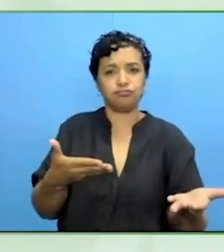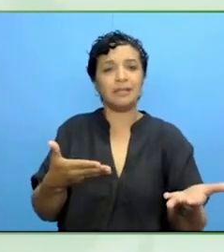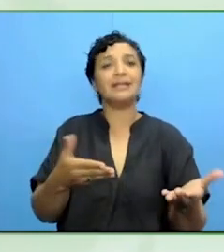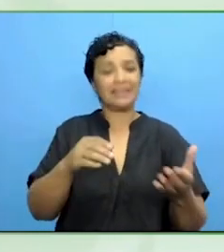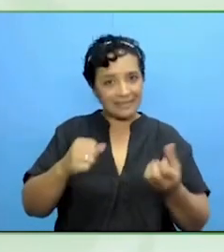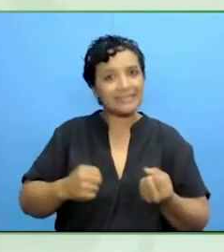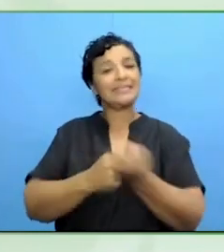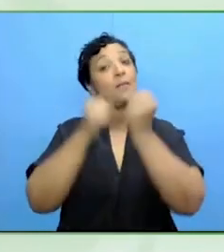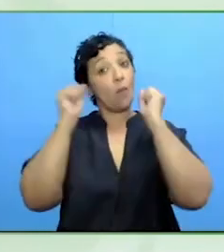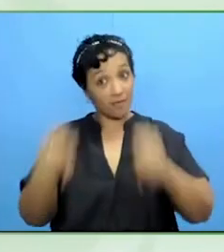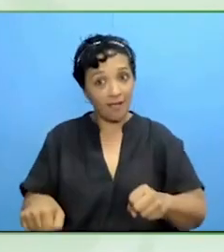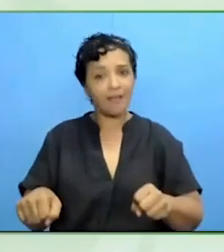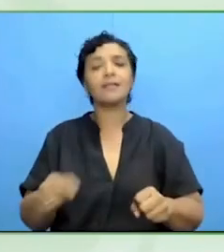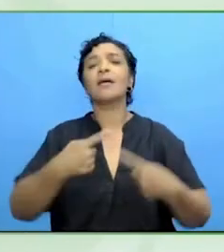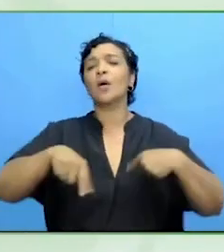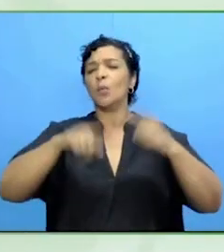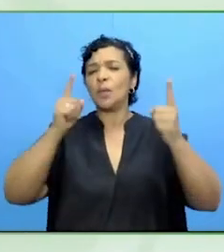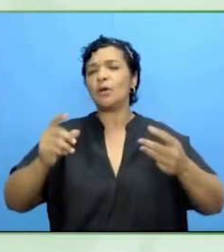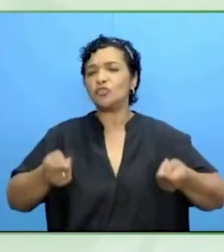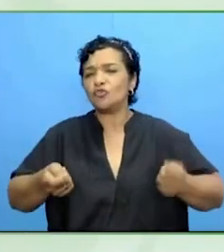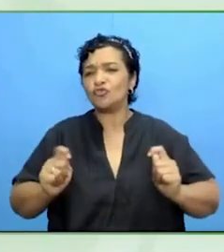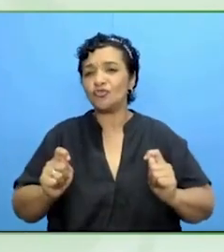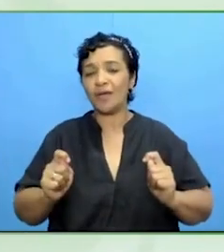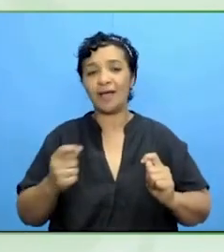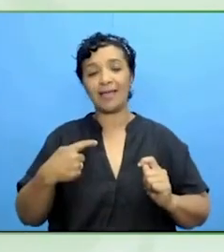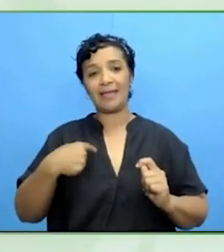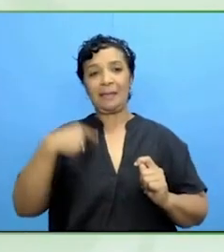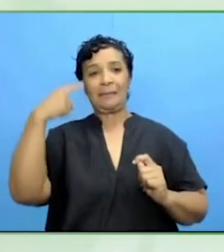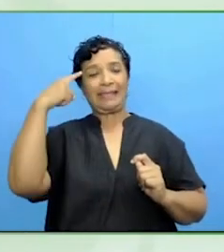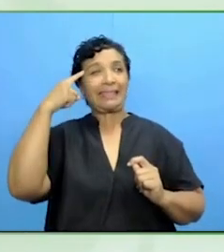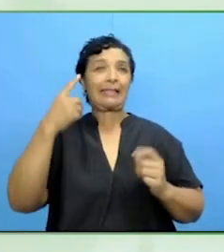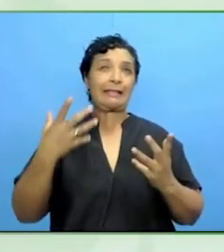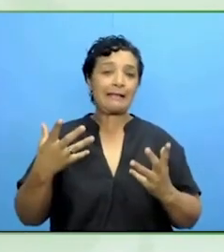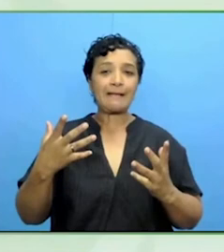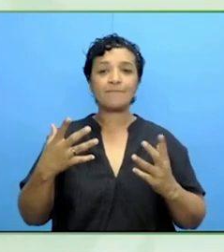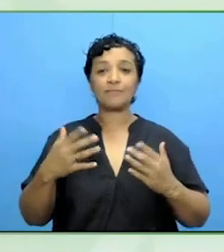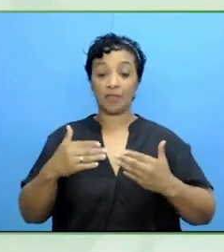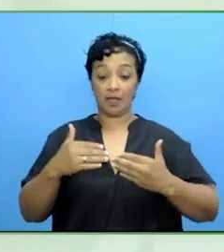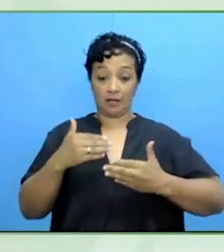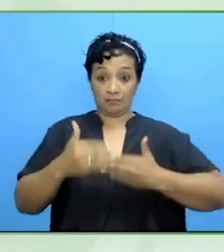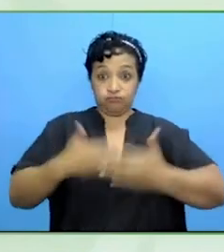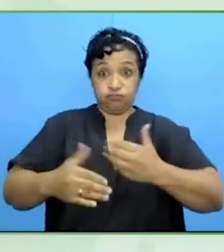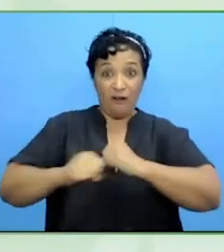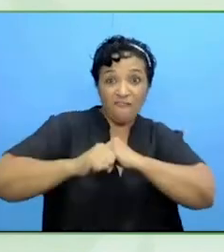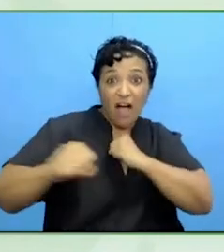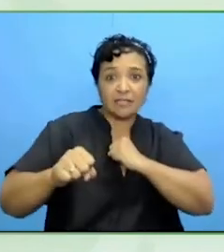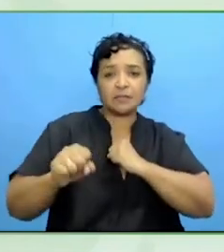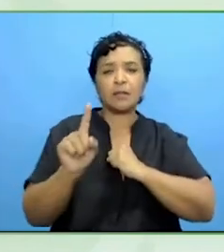I think the progress go slowly, to slowly, but we make progress.